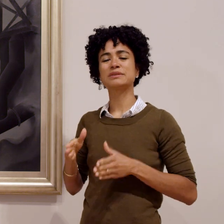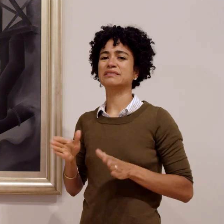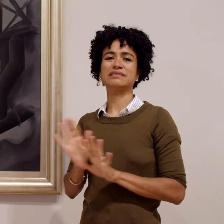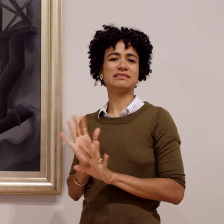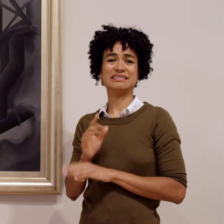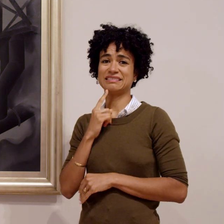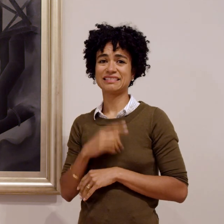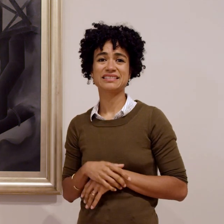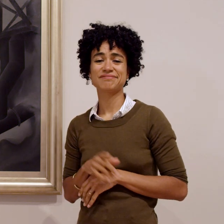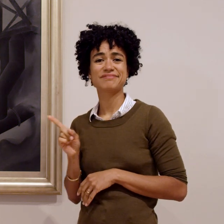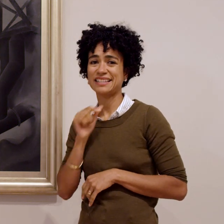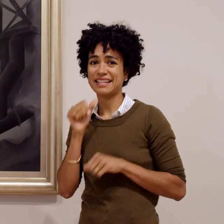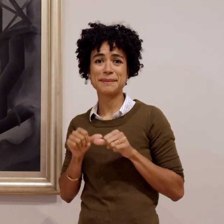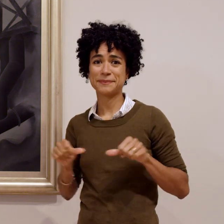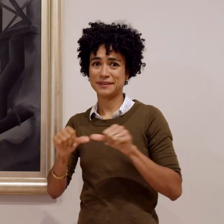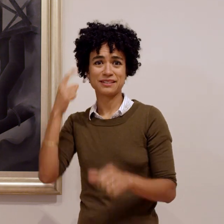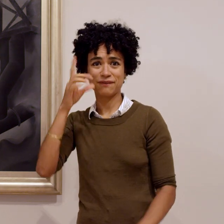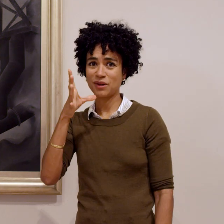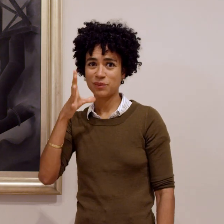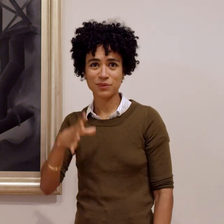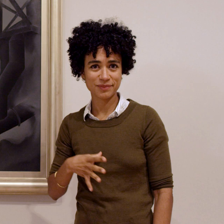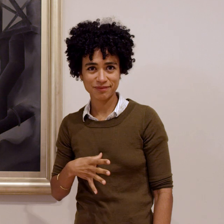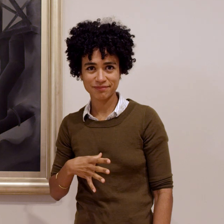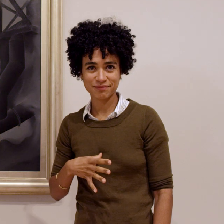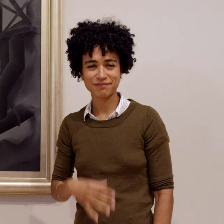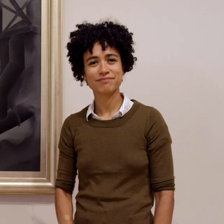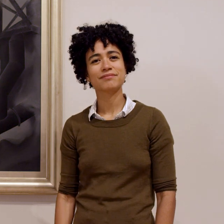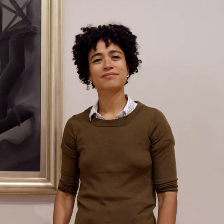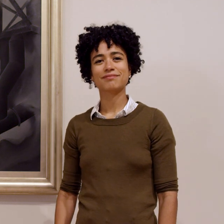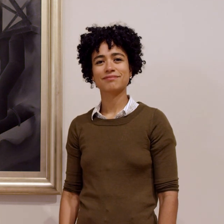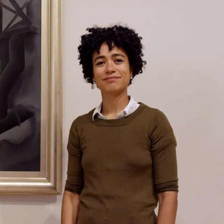The owner wouldn’t let her in, saying it was no place for a woman.